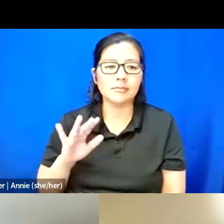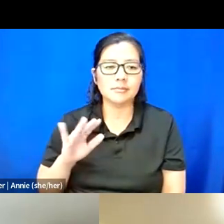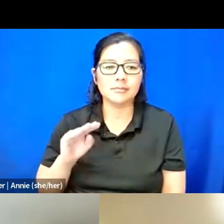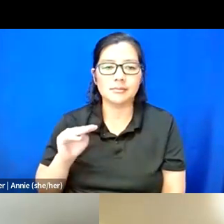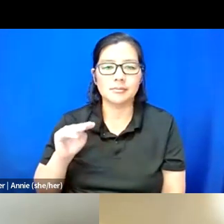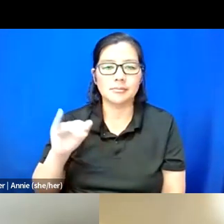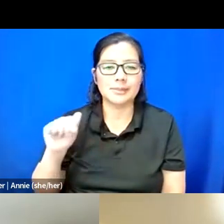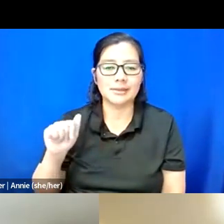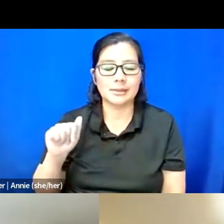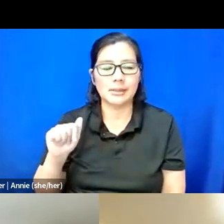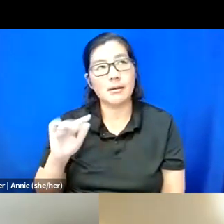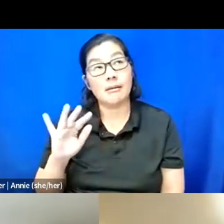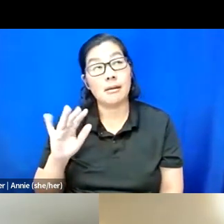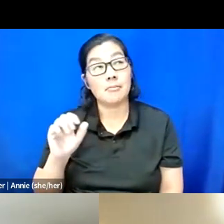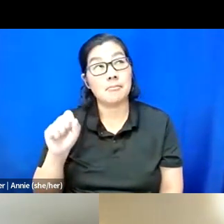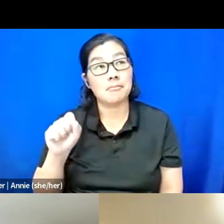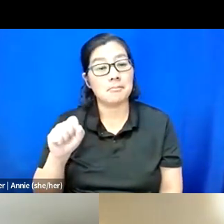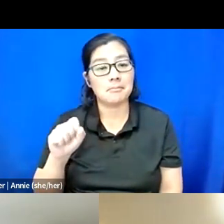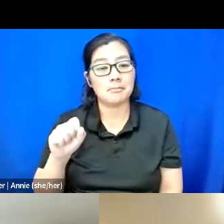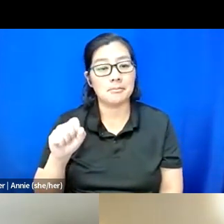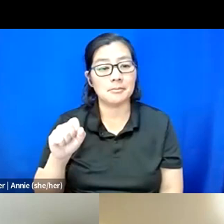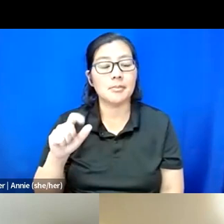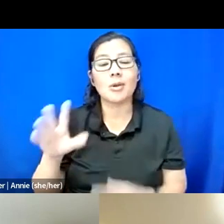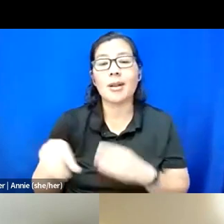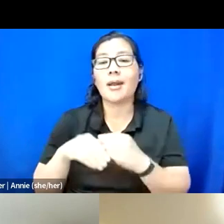Yeah, I'm going to put my website in the chat.